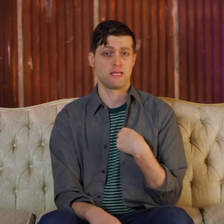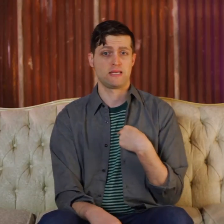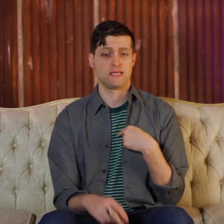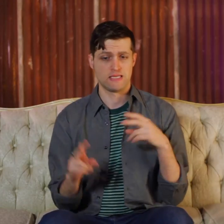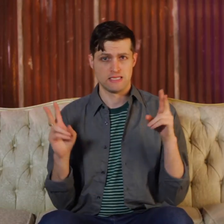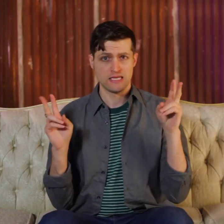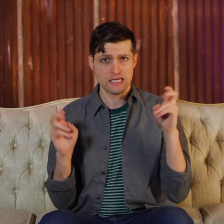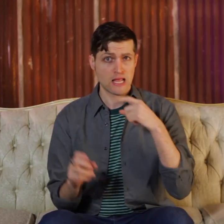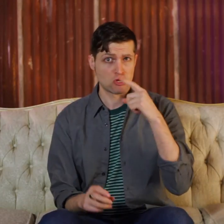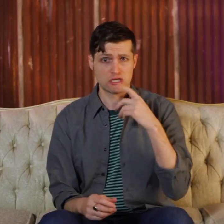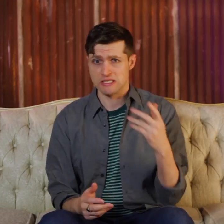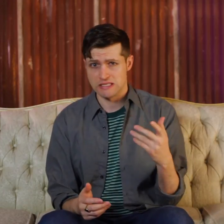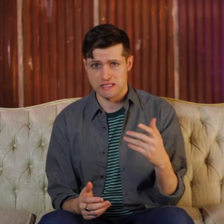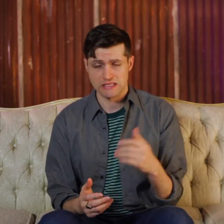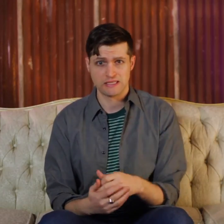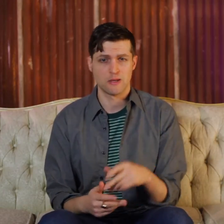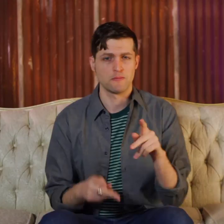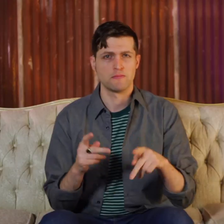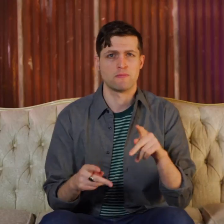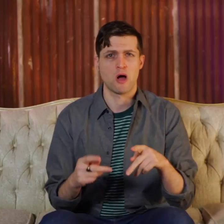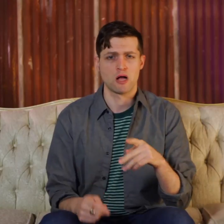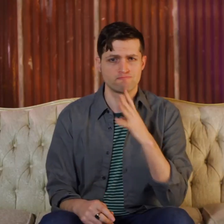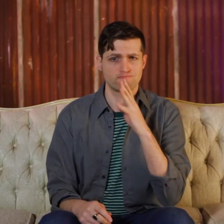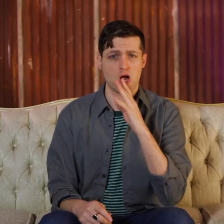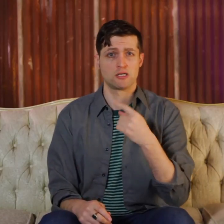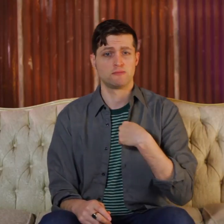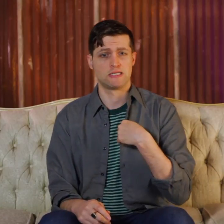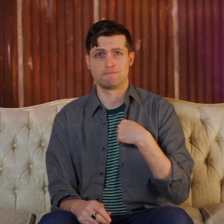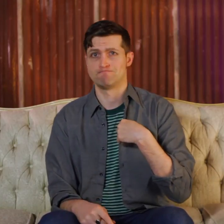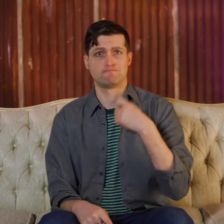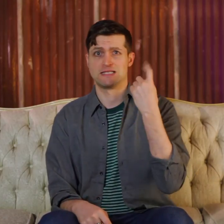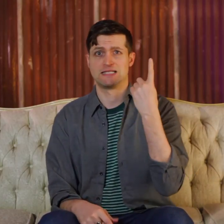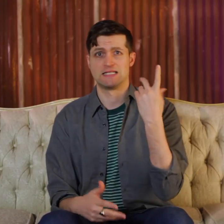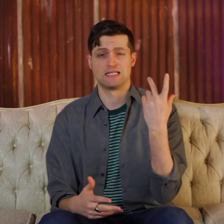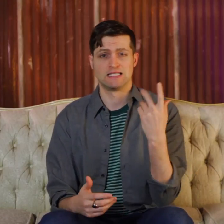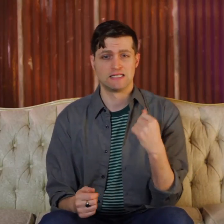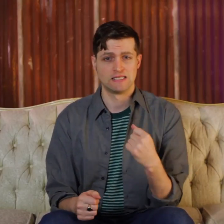I didn't feel like I was "hearing". People would talk to me and I wouldn't understand.